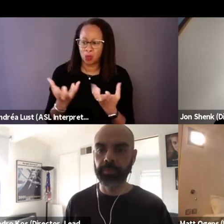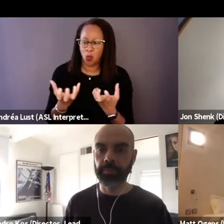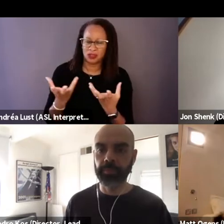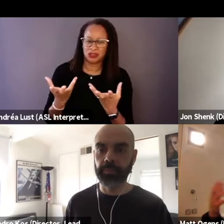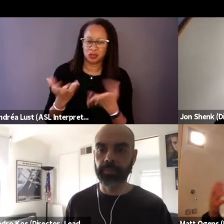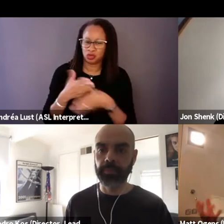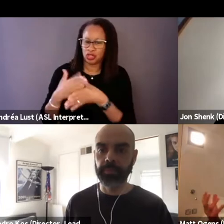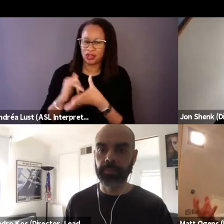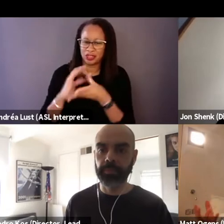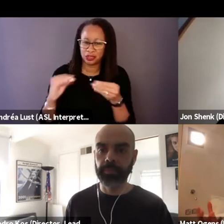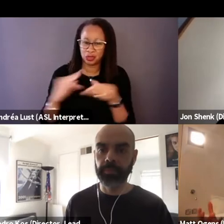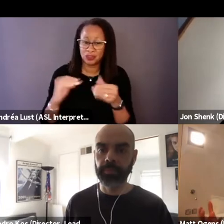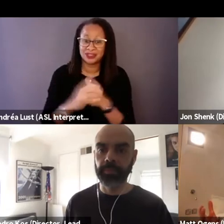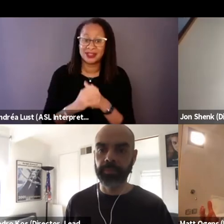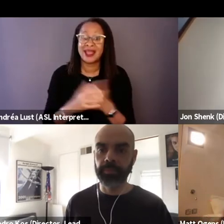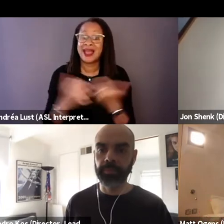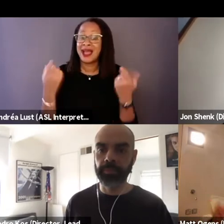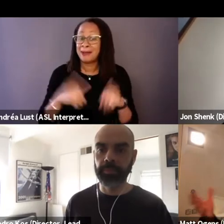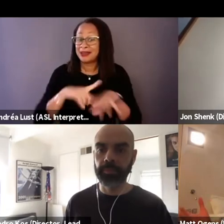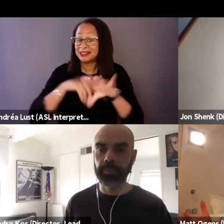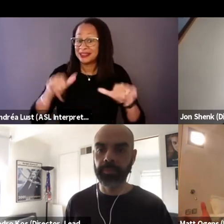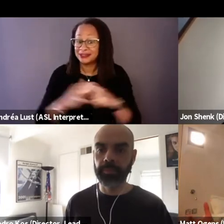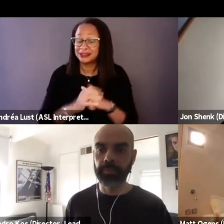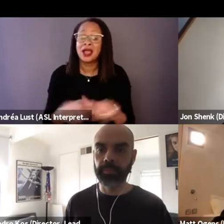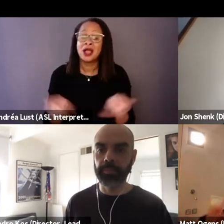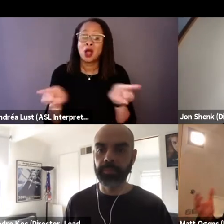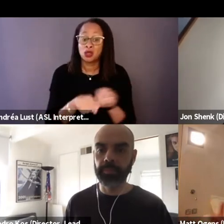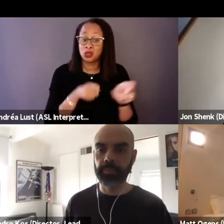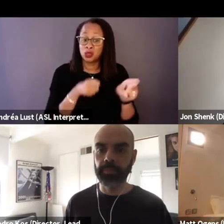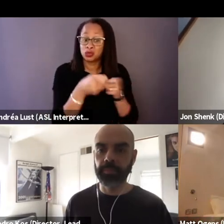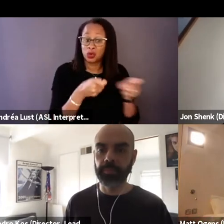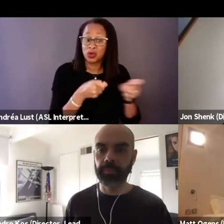And by sheer coincidence, I also direct branded content.